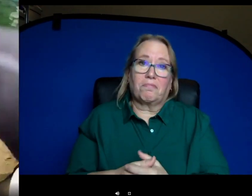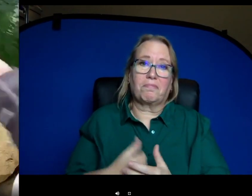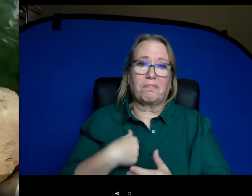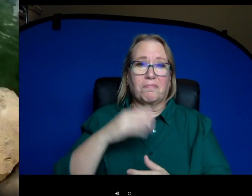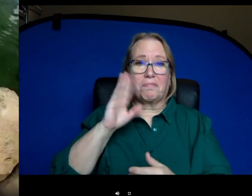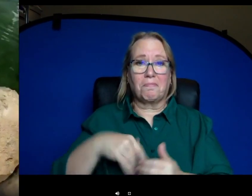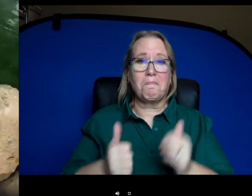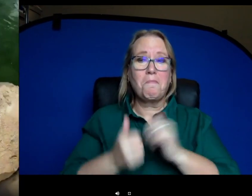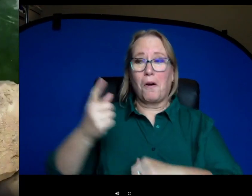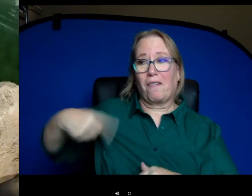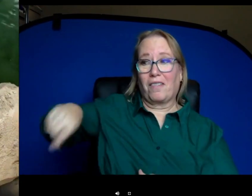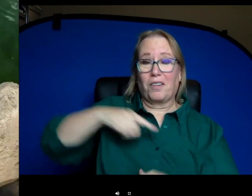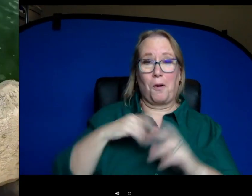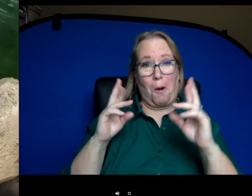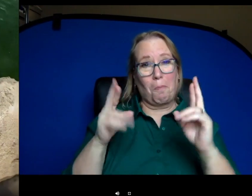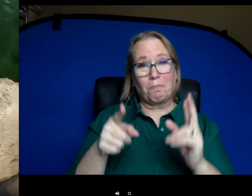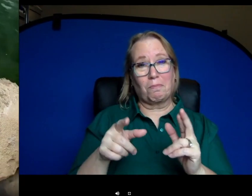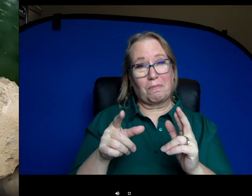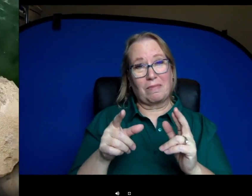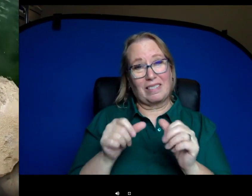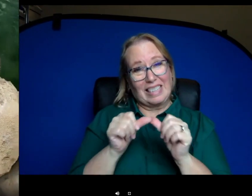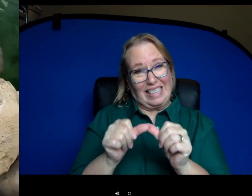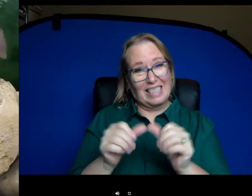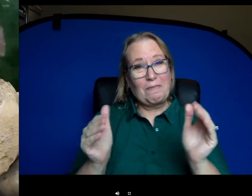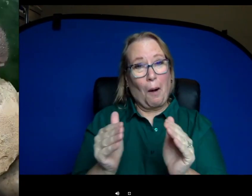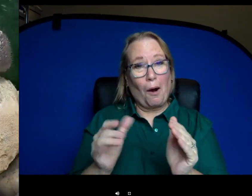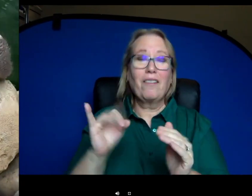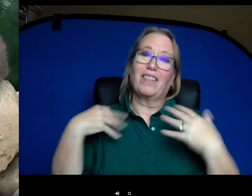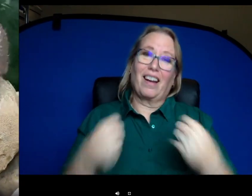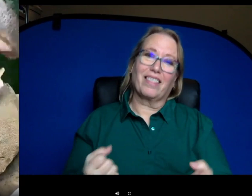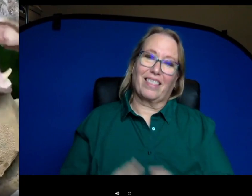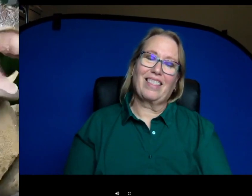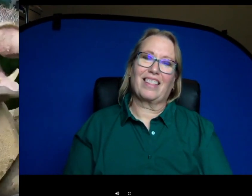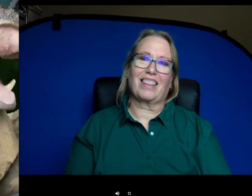know most of us wouldn't mind if she stayed small as long as she's healthy.